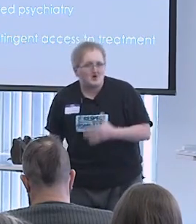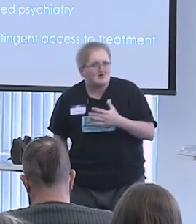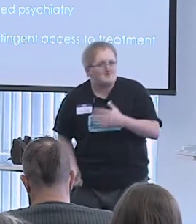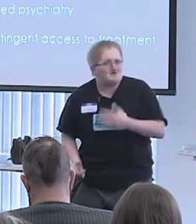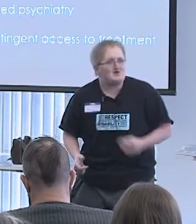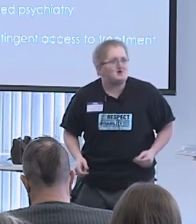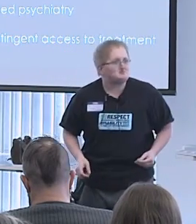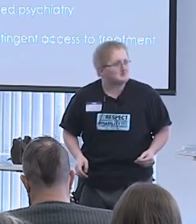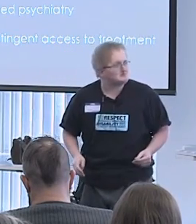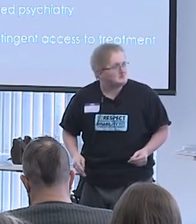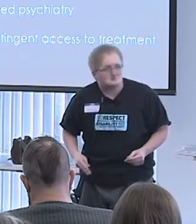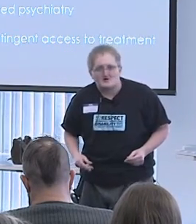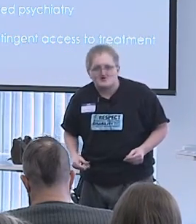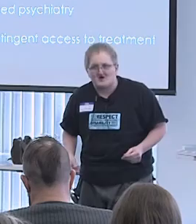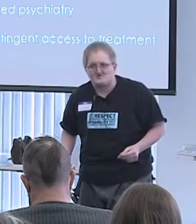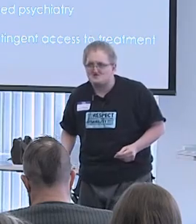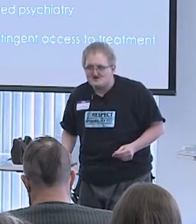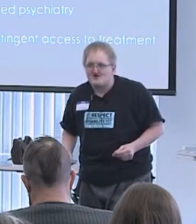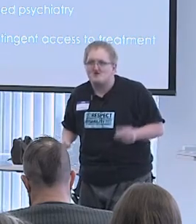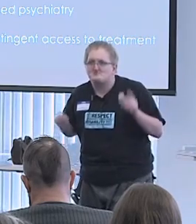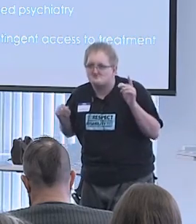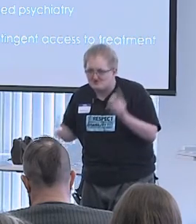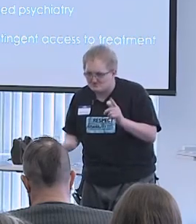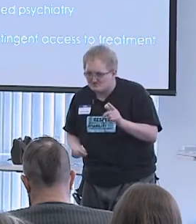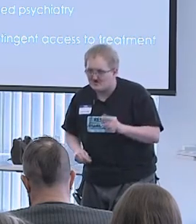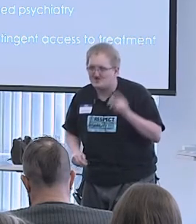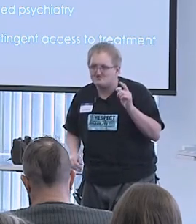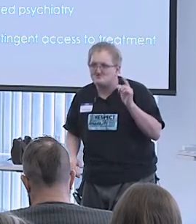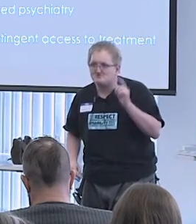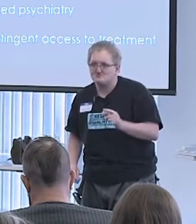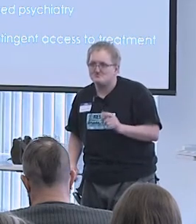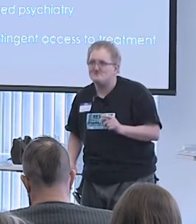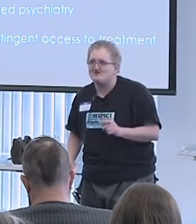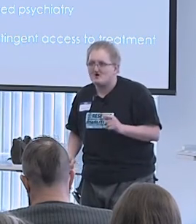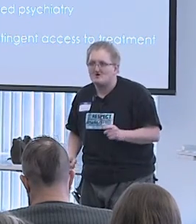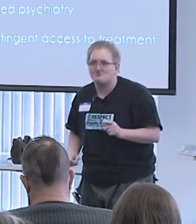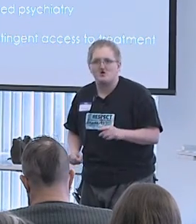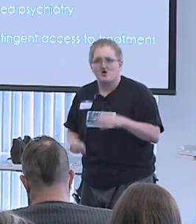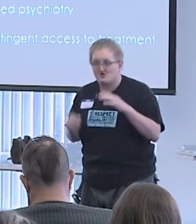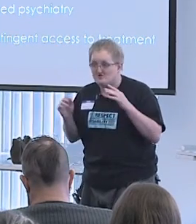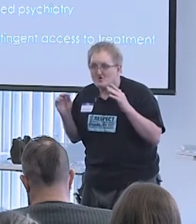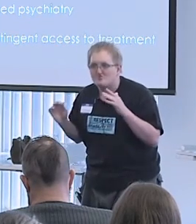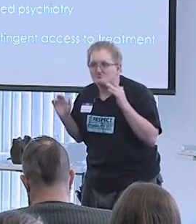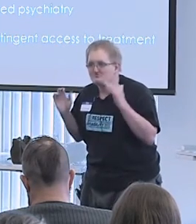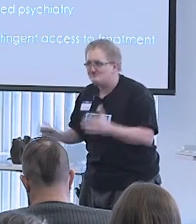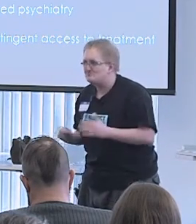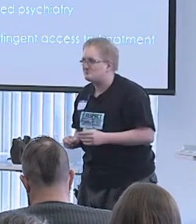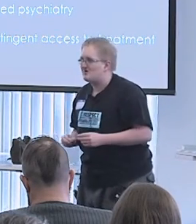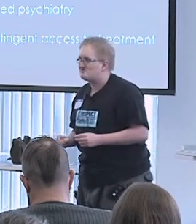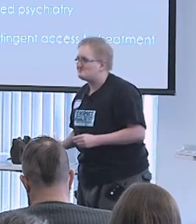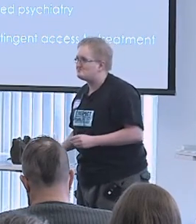Now ADA doesn't look like that today generally. I say generally because there are abusive practitioners